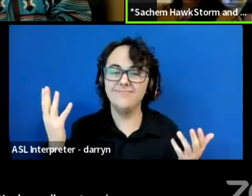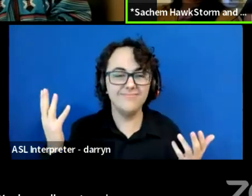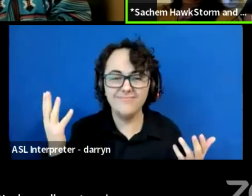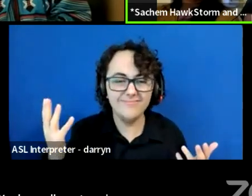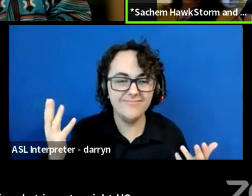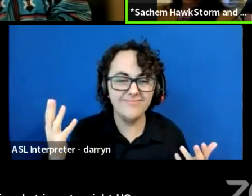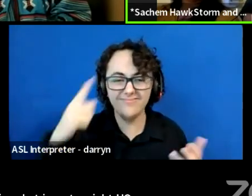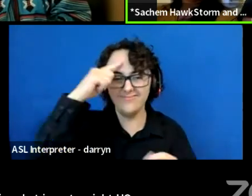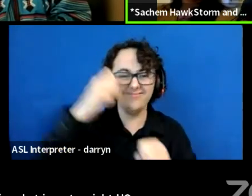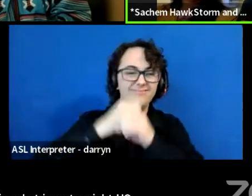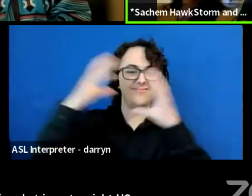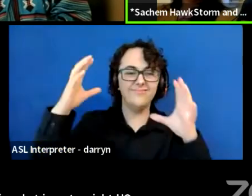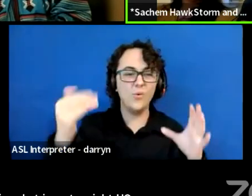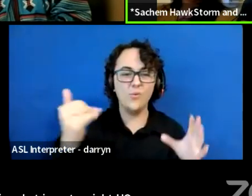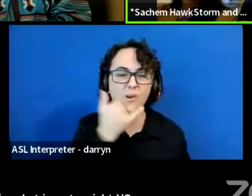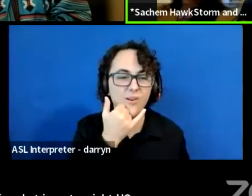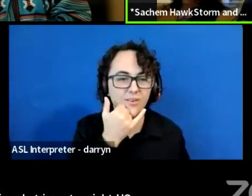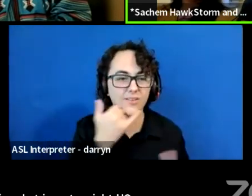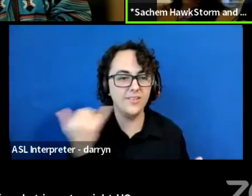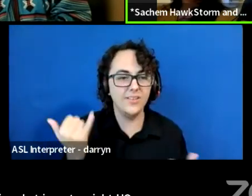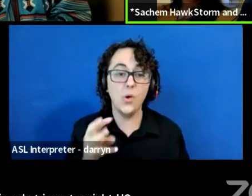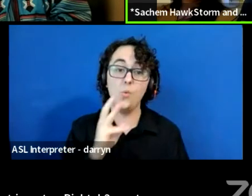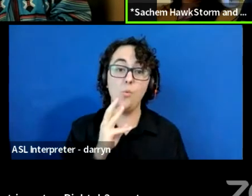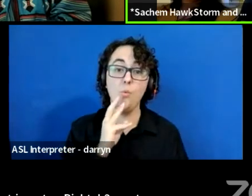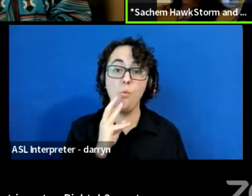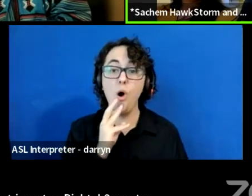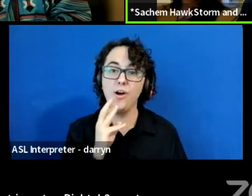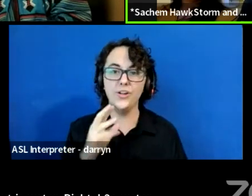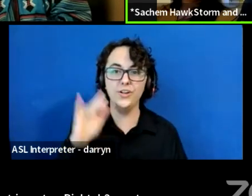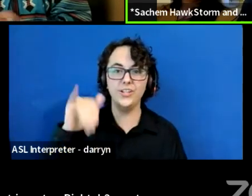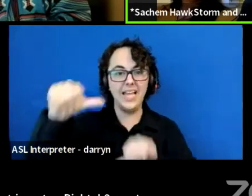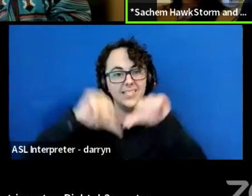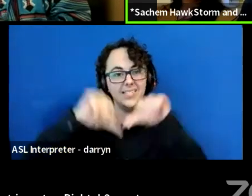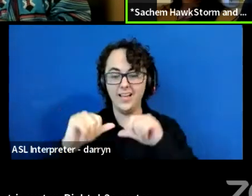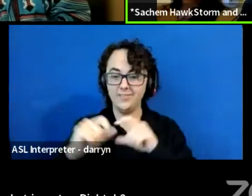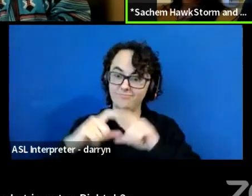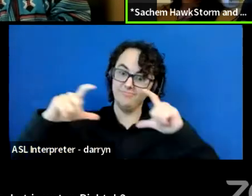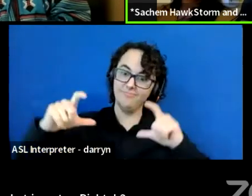Well, water is the combination of all of its parts.